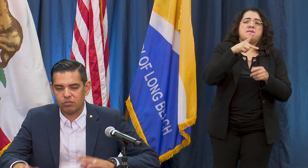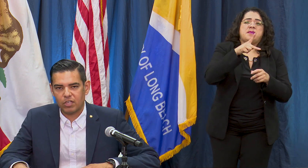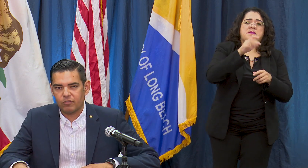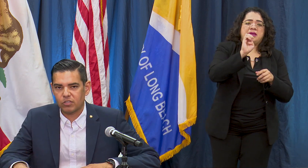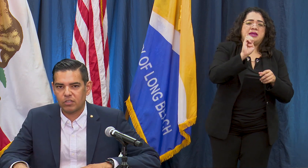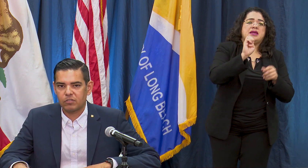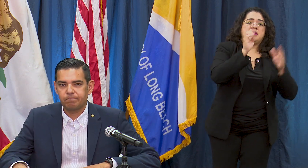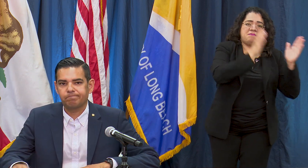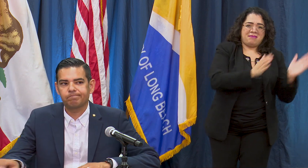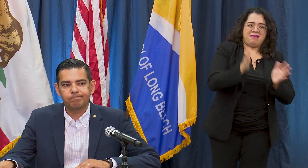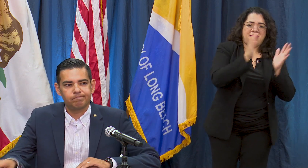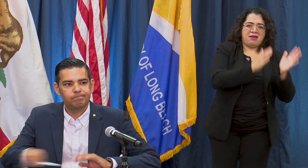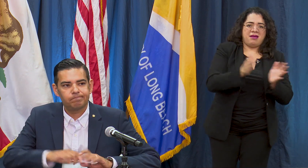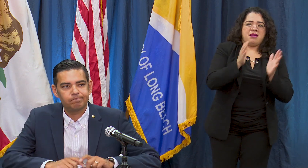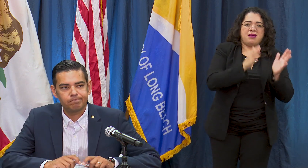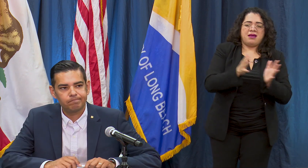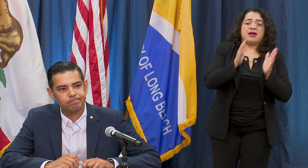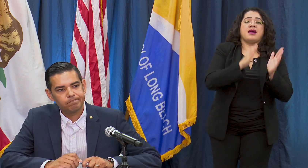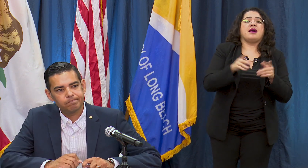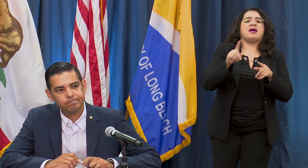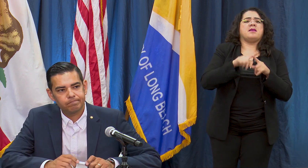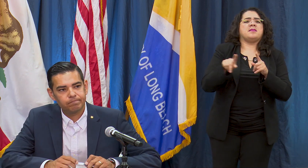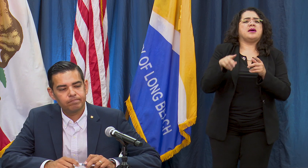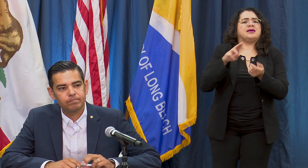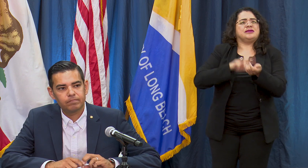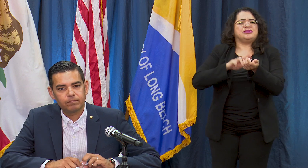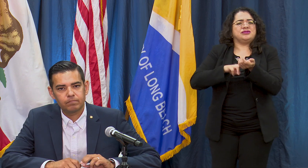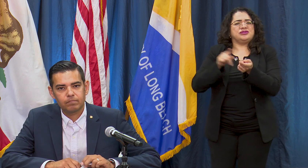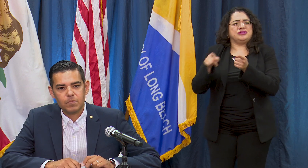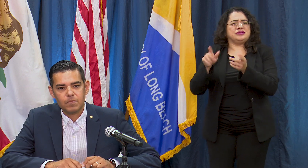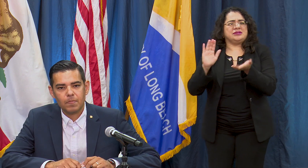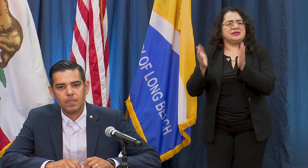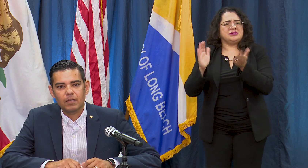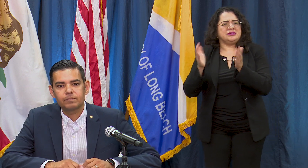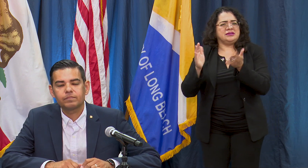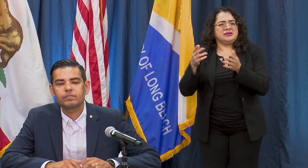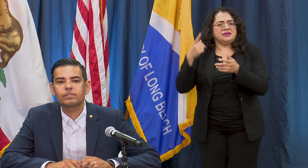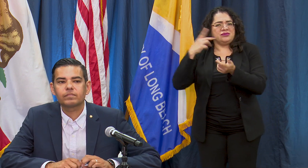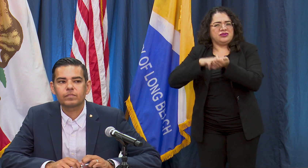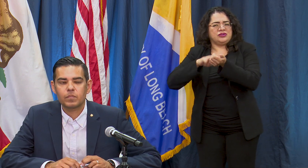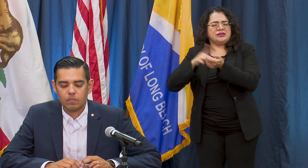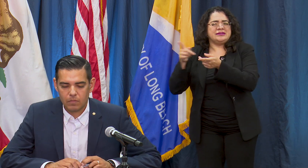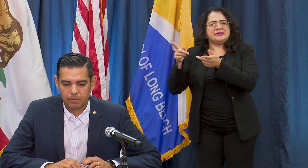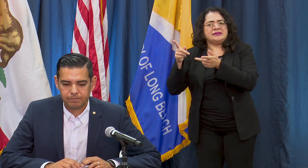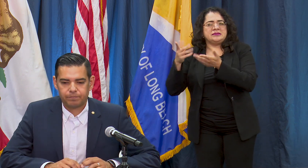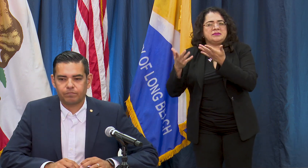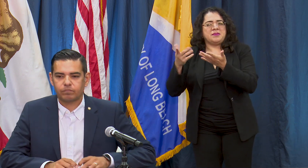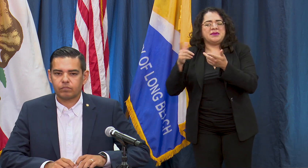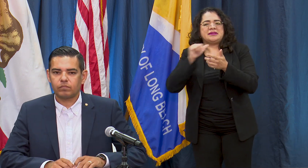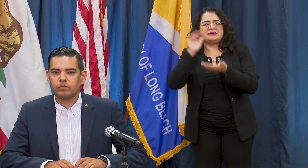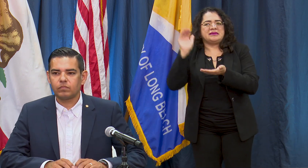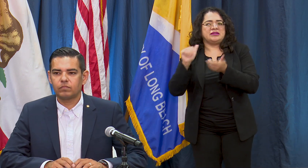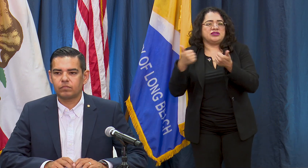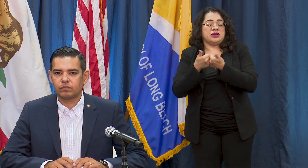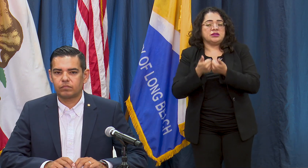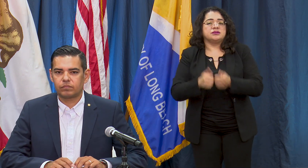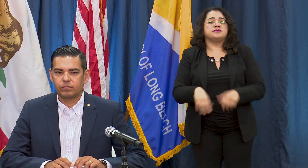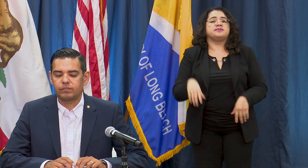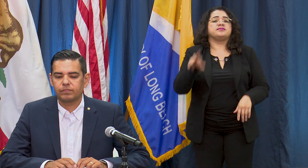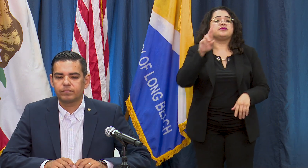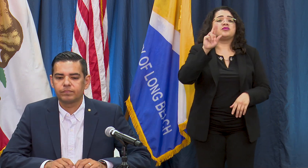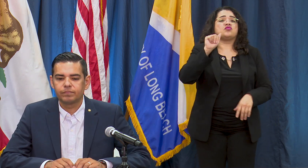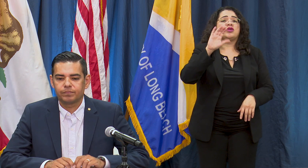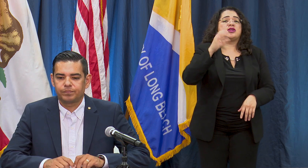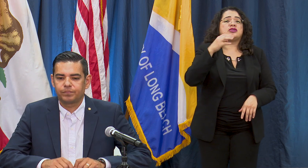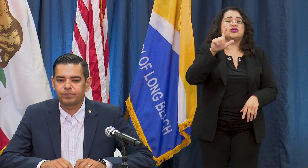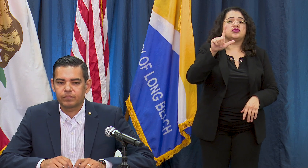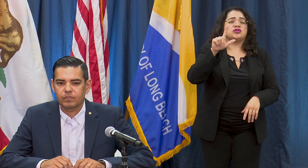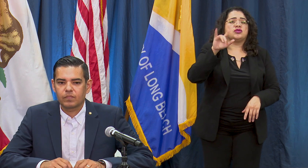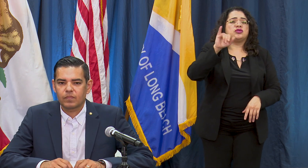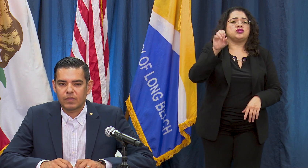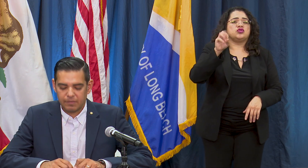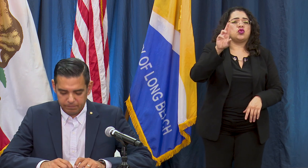nursing care facilities. Next up we have Rachel Jordan from ABC 7 News. Hey so I'm